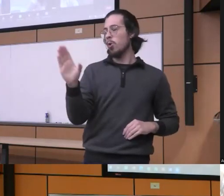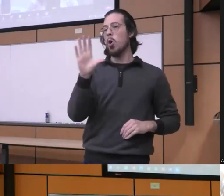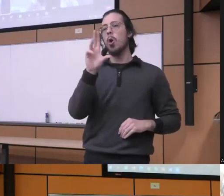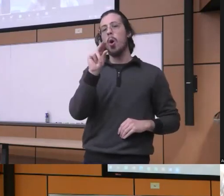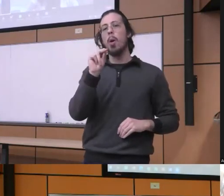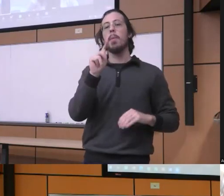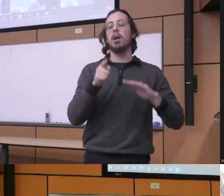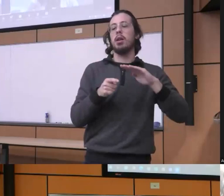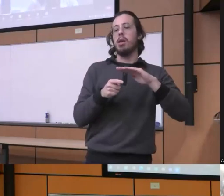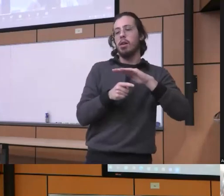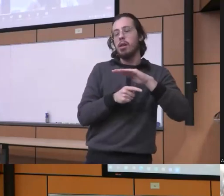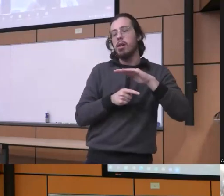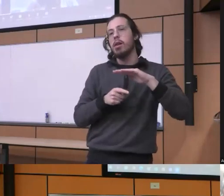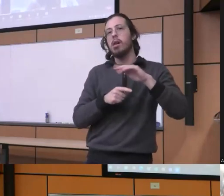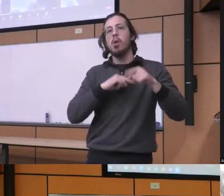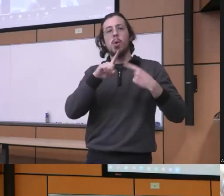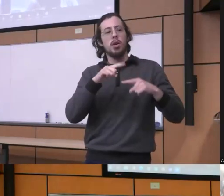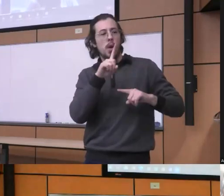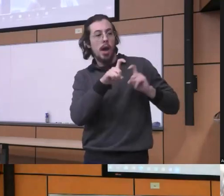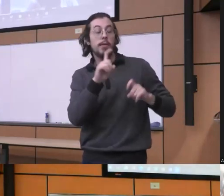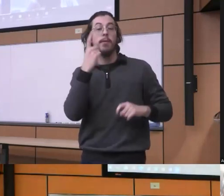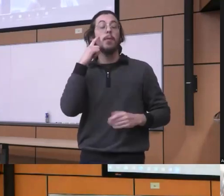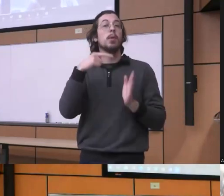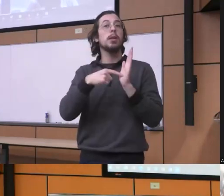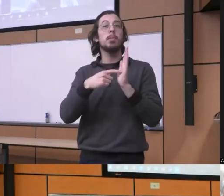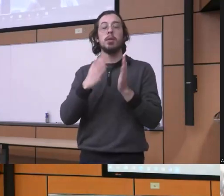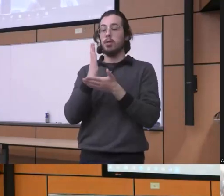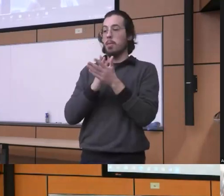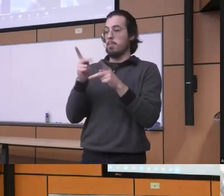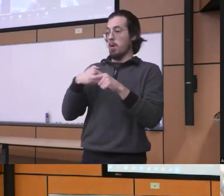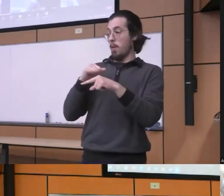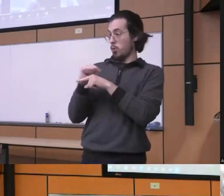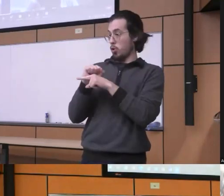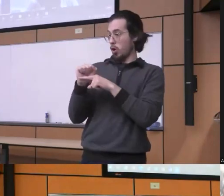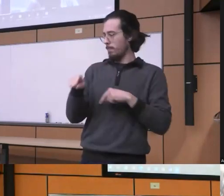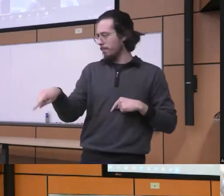you ask people you know I have like for example trainees who struggled with had their own